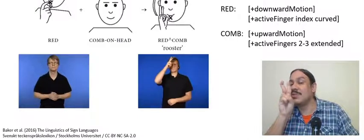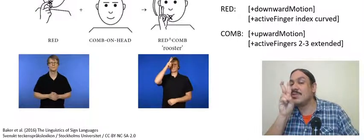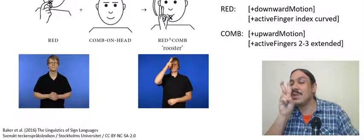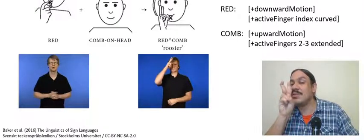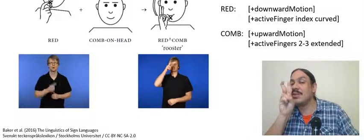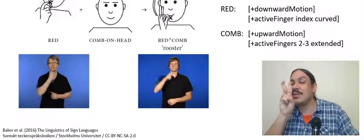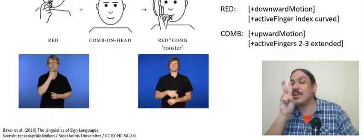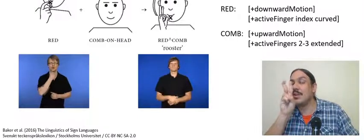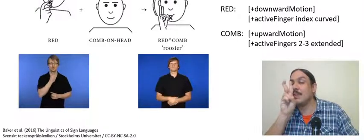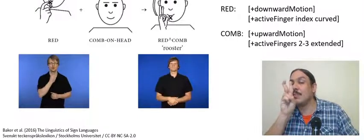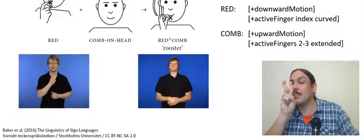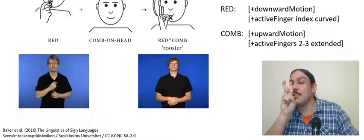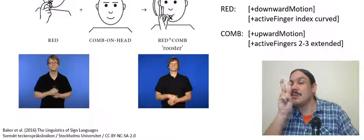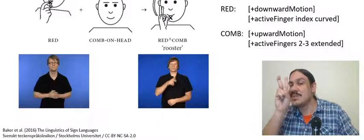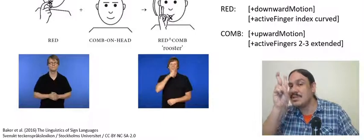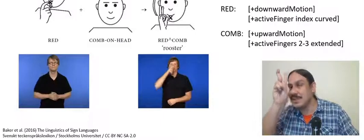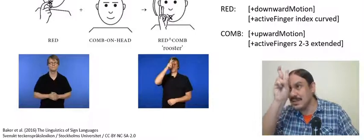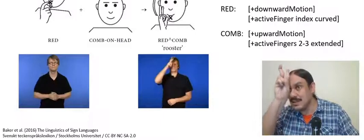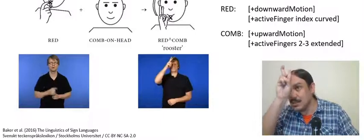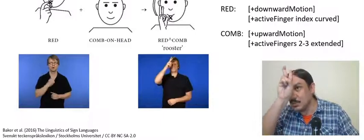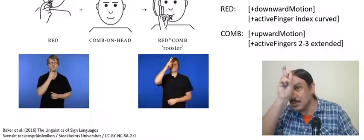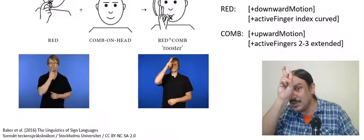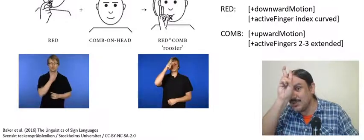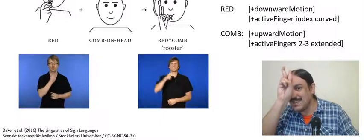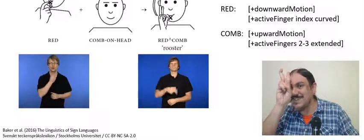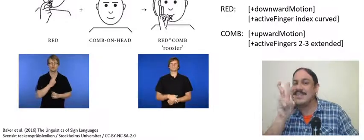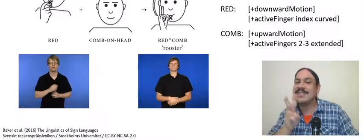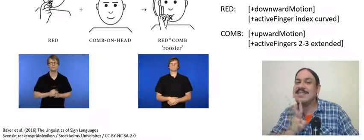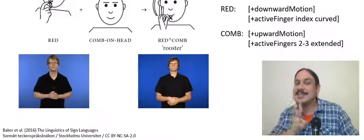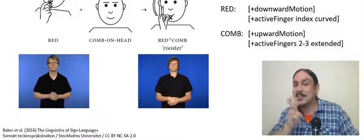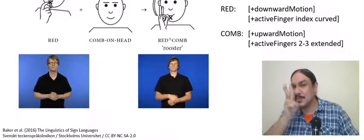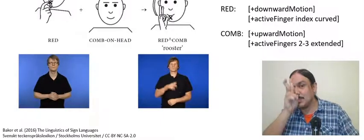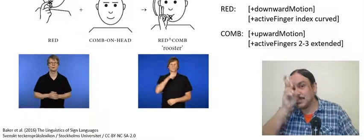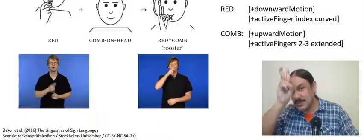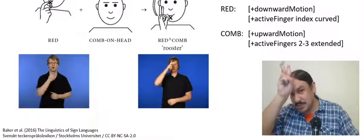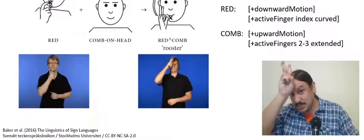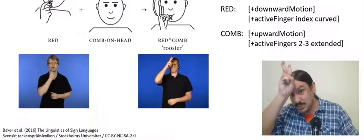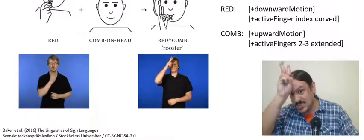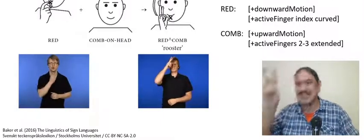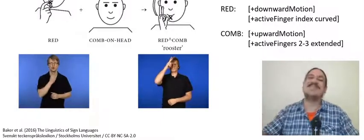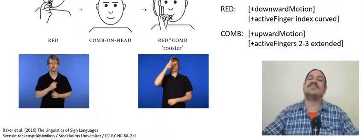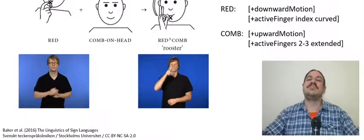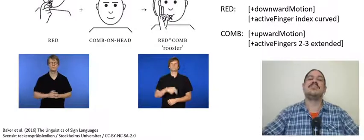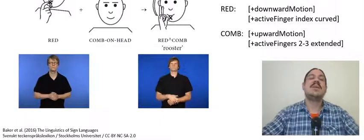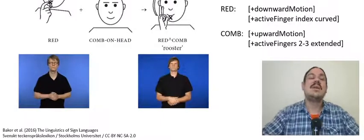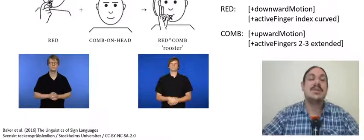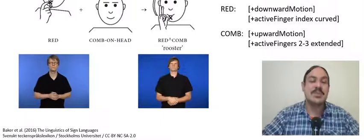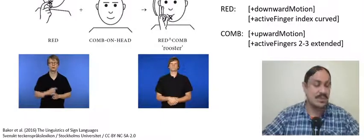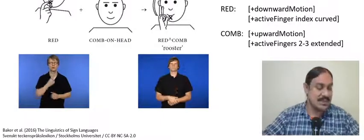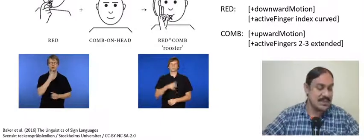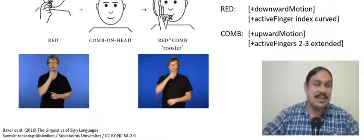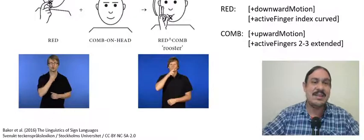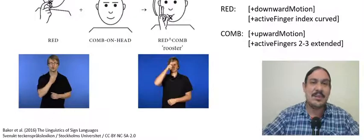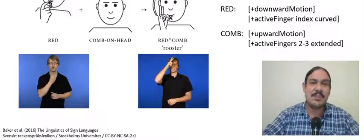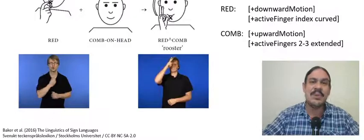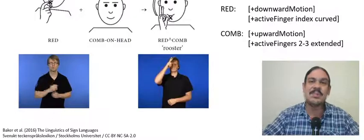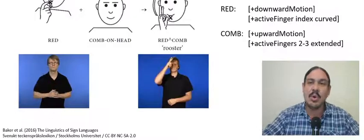languages sign languages tend to be isolating in their morphology